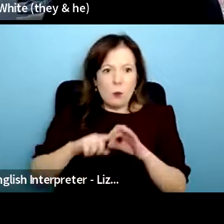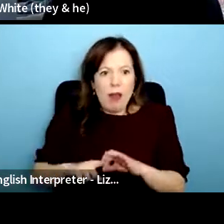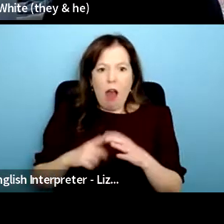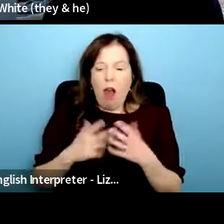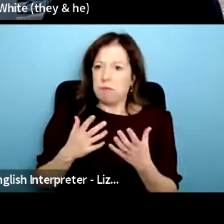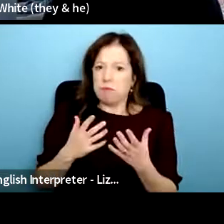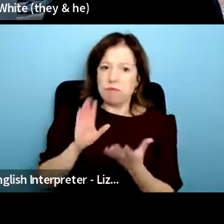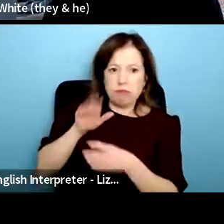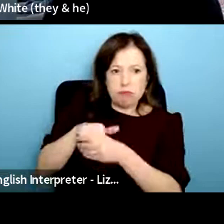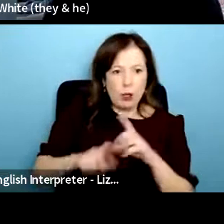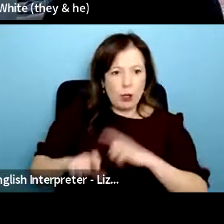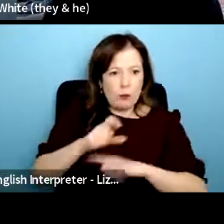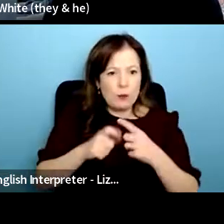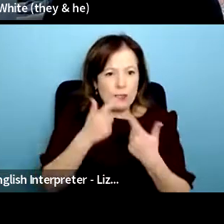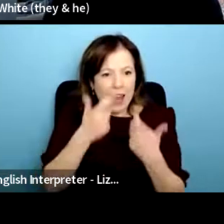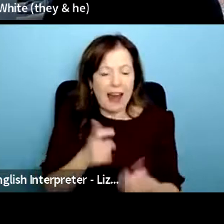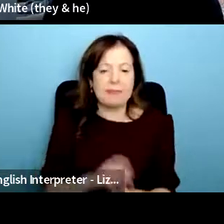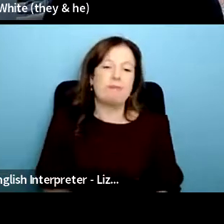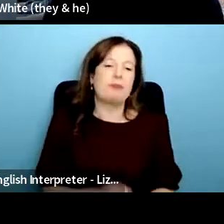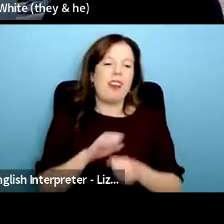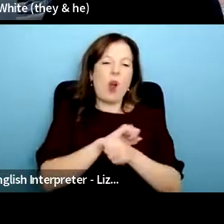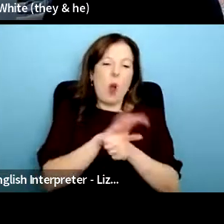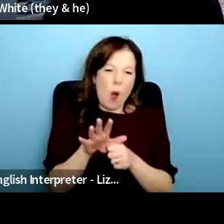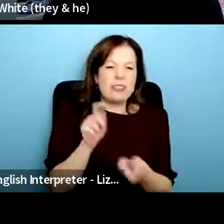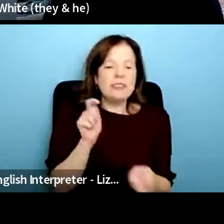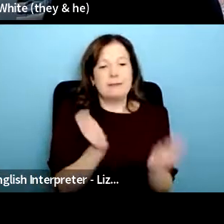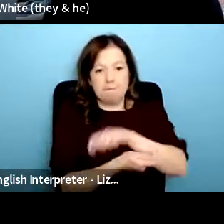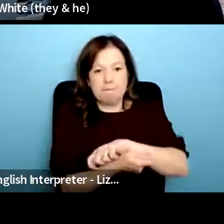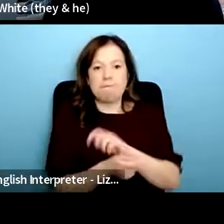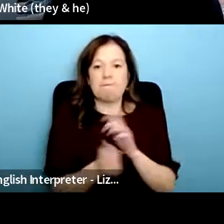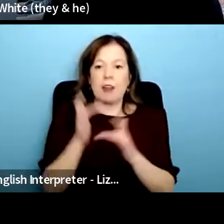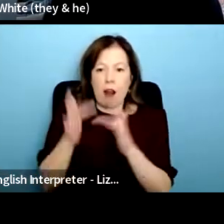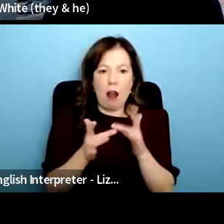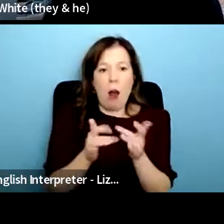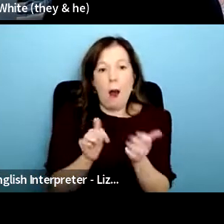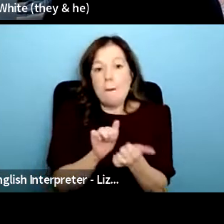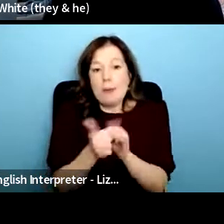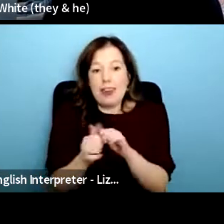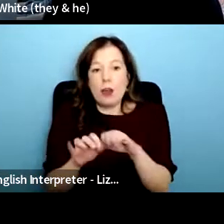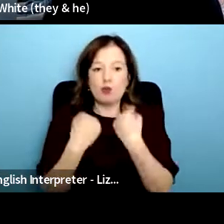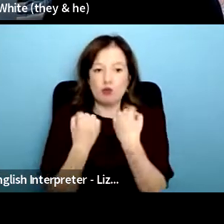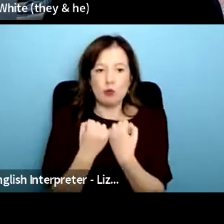then we took some work online and we were holding healing peer-to-peer group spaces again for queer